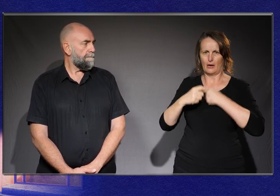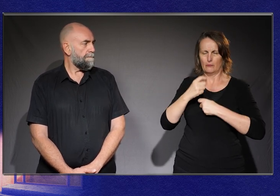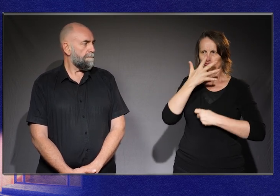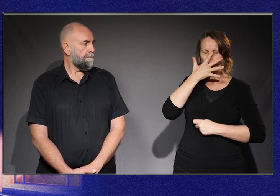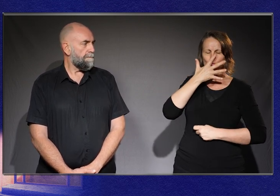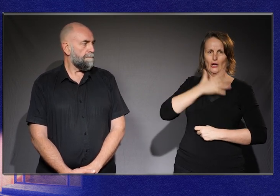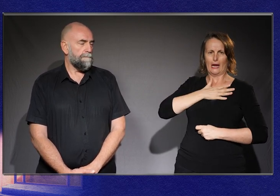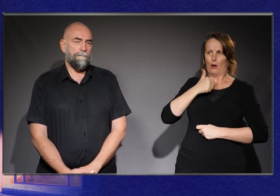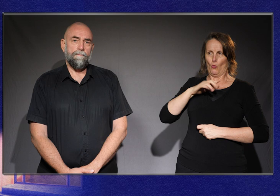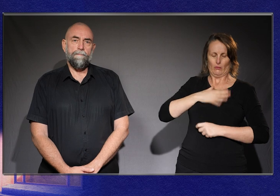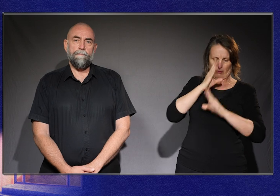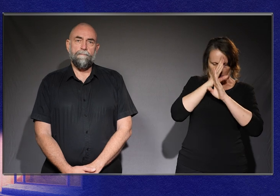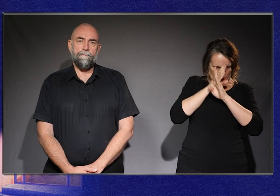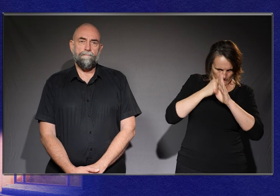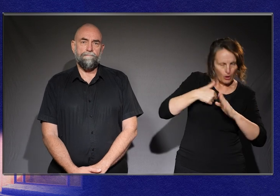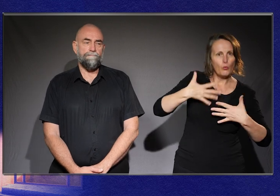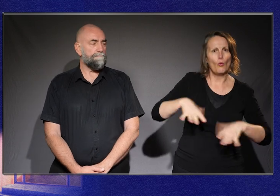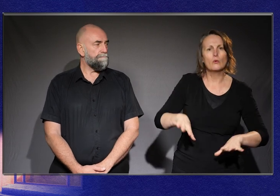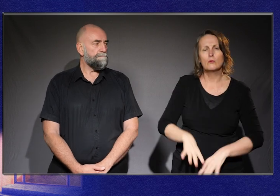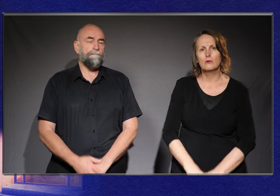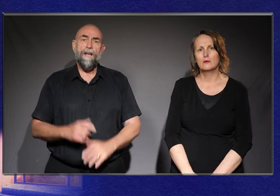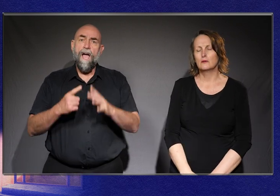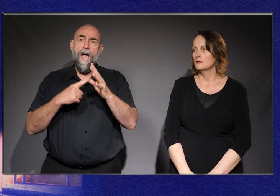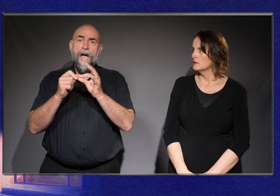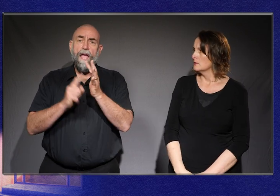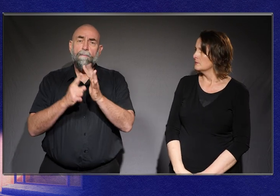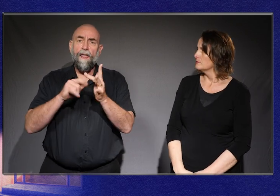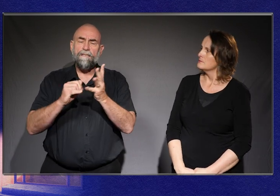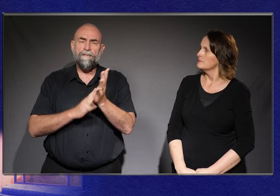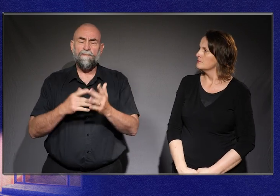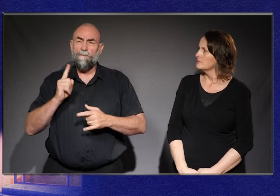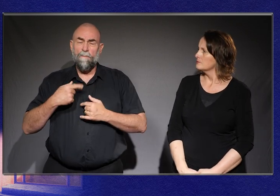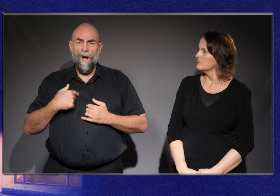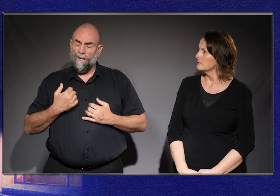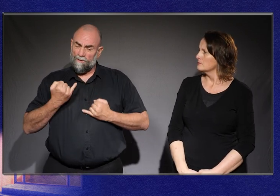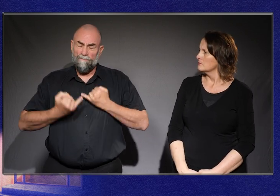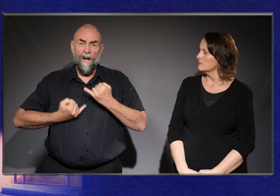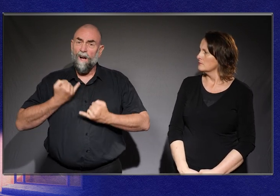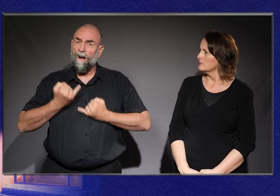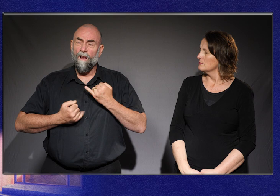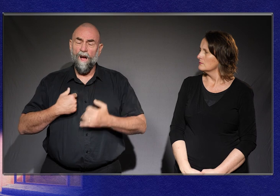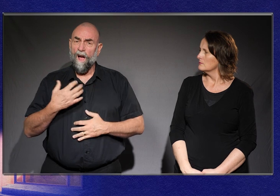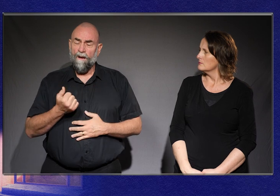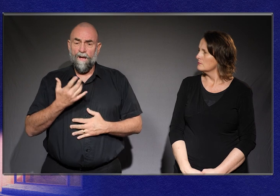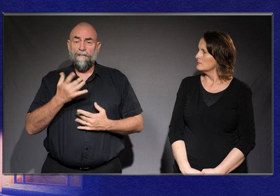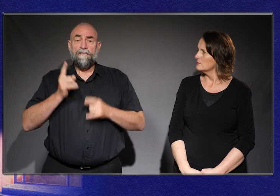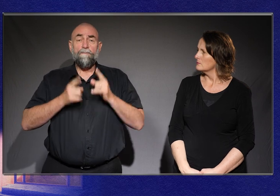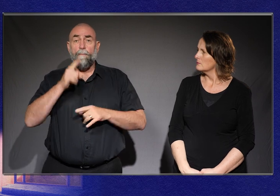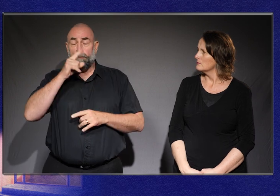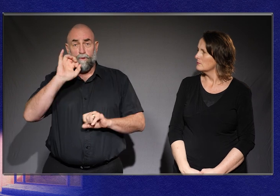Ableism is something that I wrestle with. It’s this thing that you do, and you probably don’t even realise you’re doing it, but